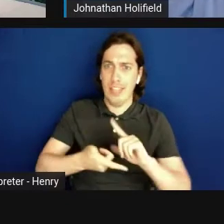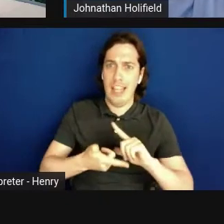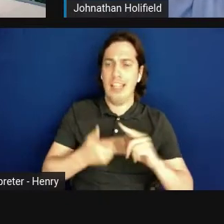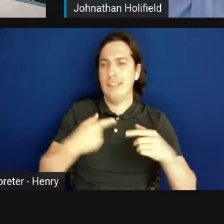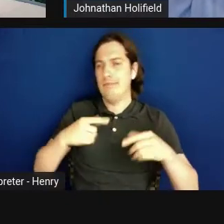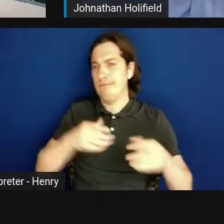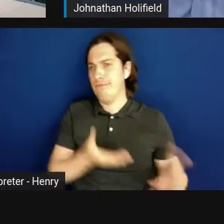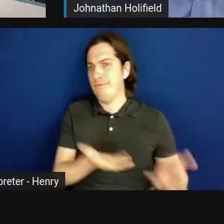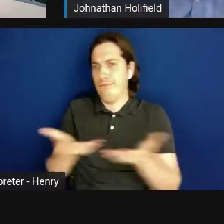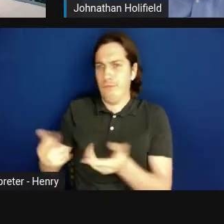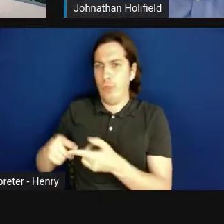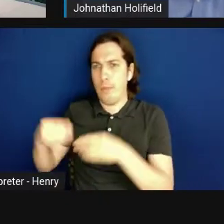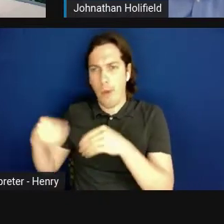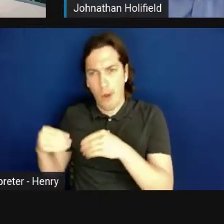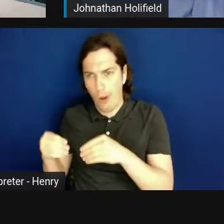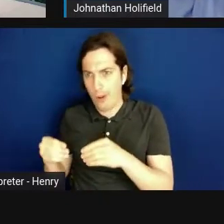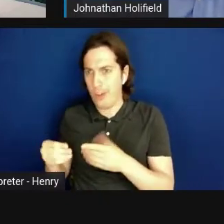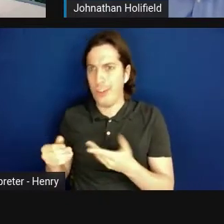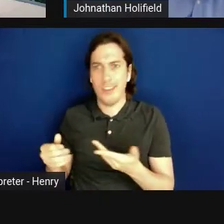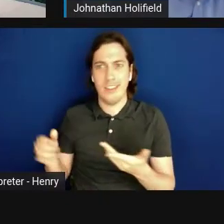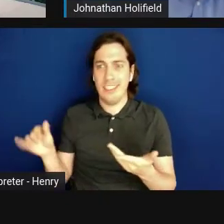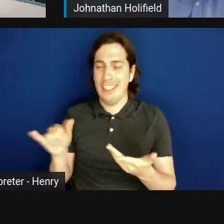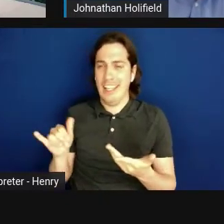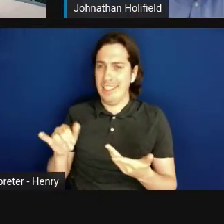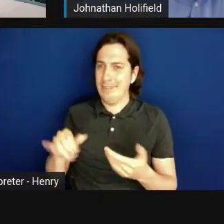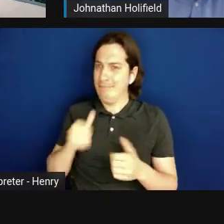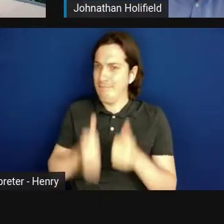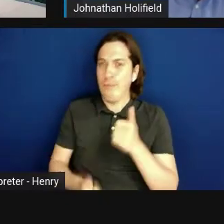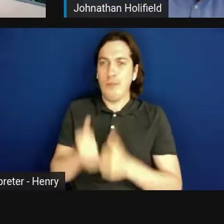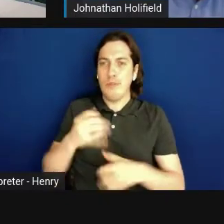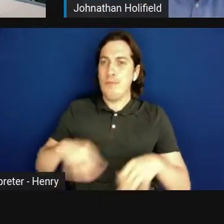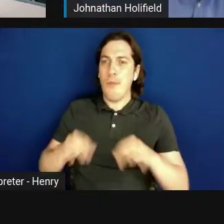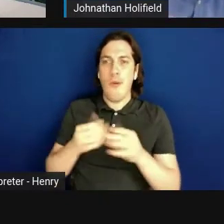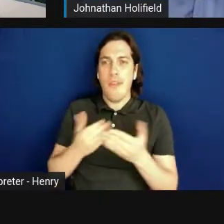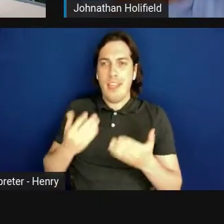It's like the bedrock principle of what we're trying to accomplish.